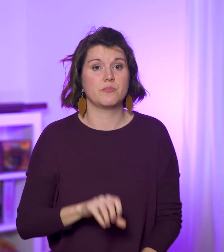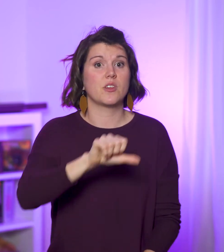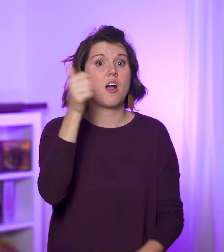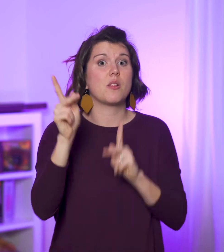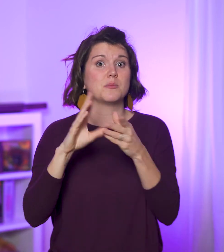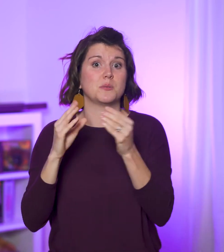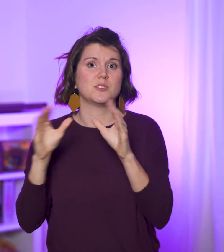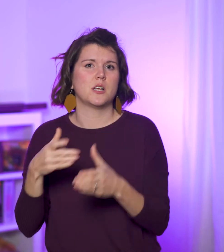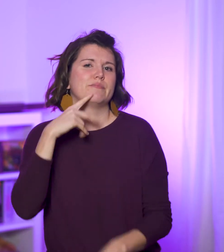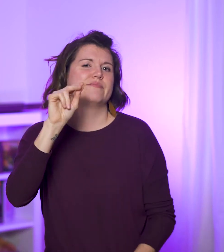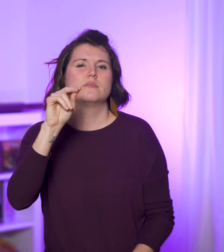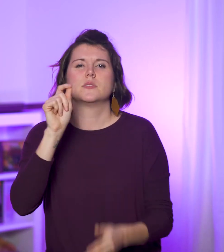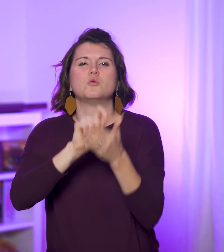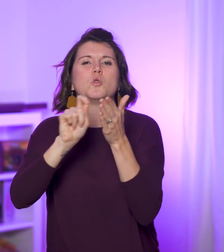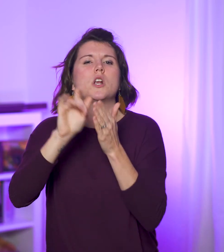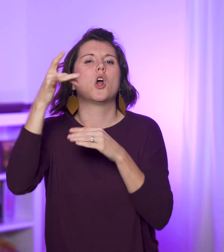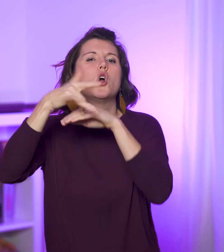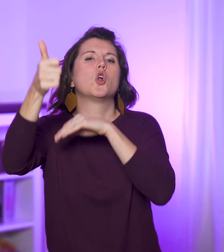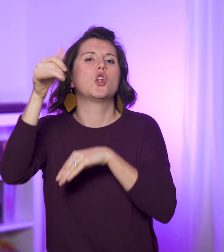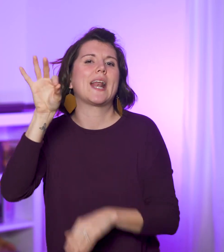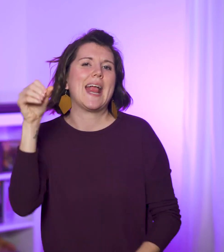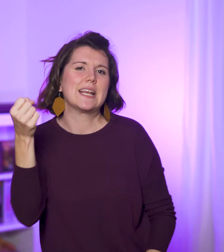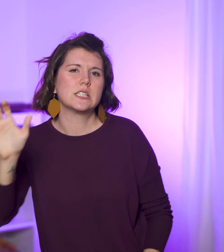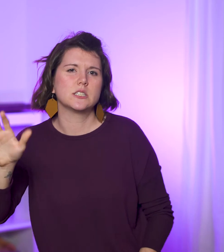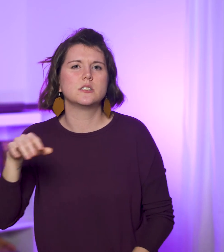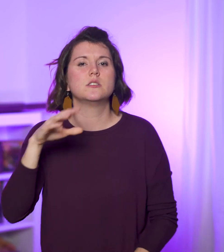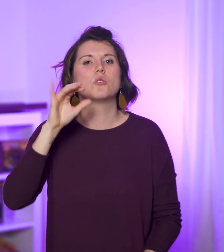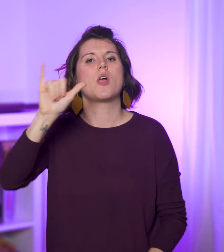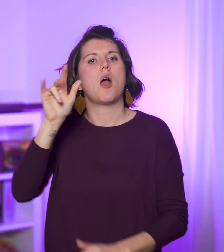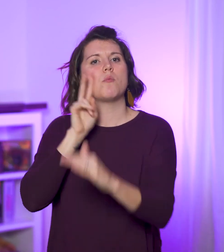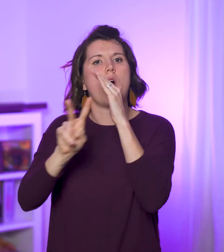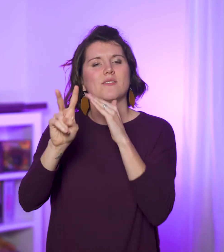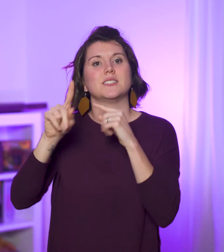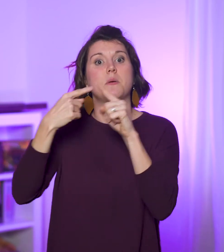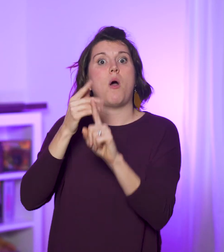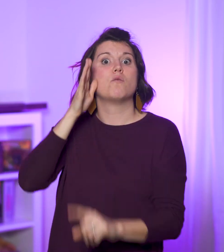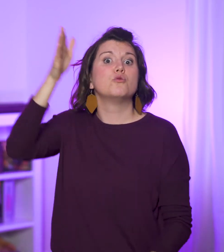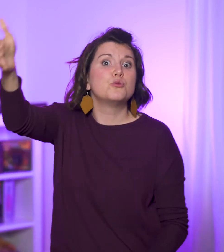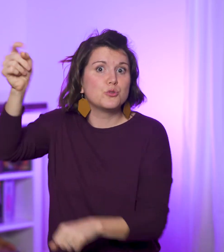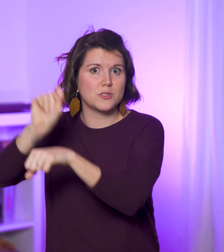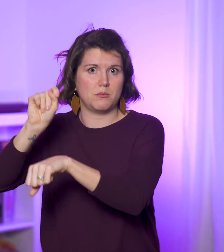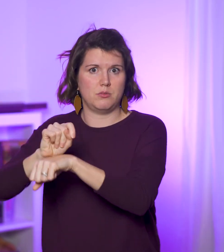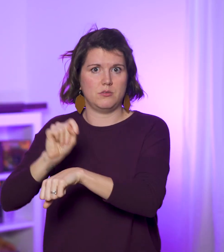Others say this was written in the early 90s and it prophesies about a literal future temple.